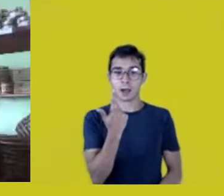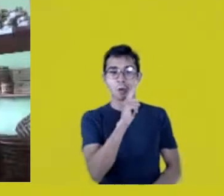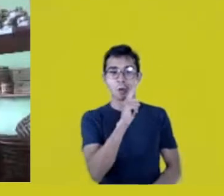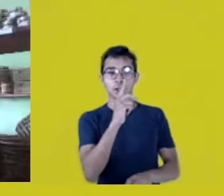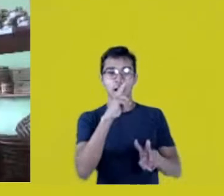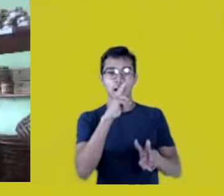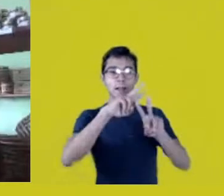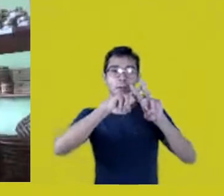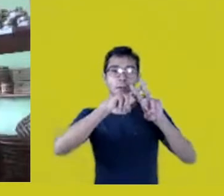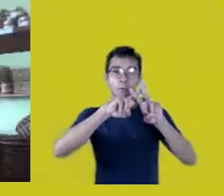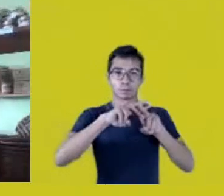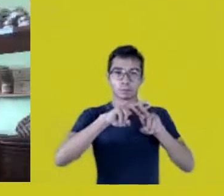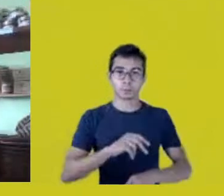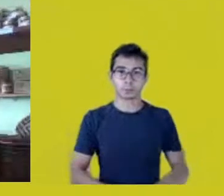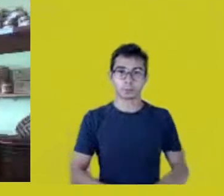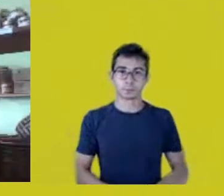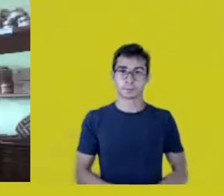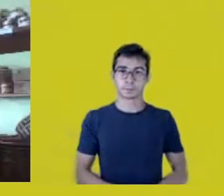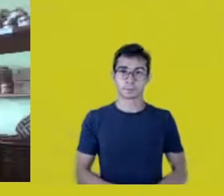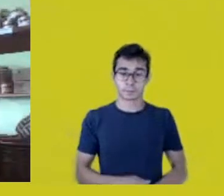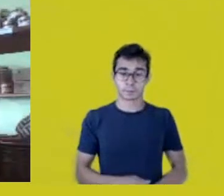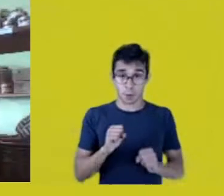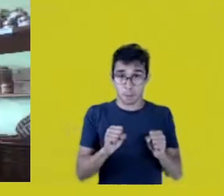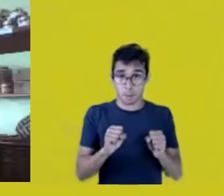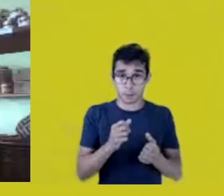Can I talk, then? -Yes, please.